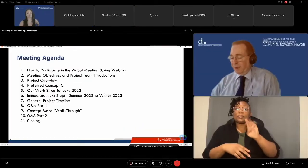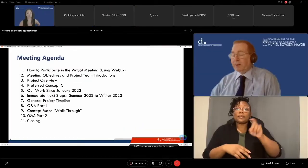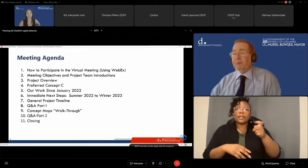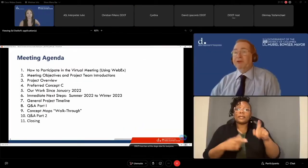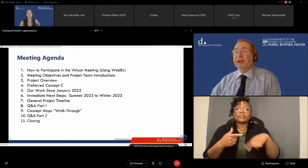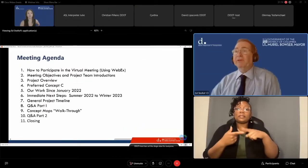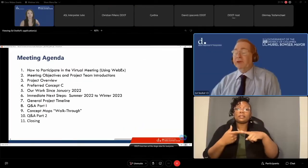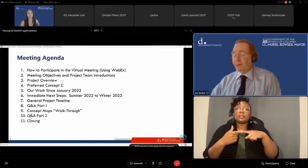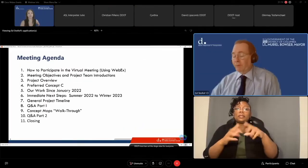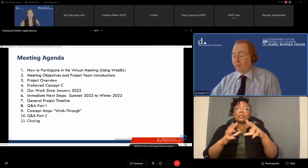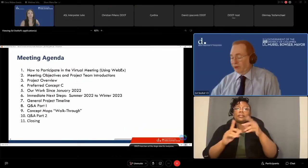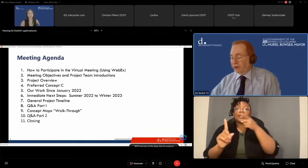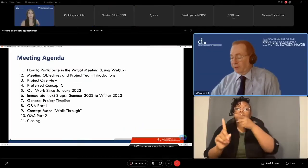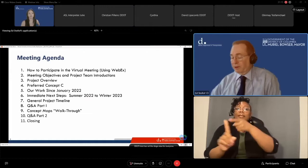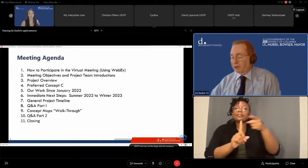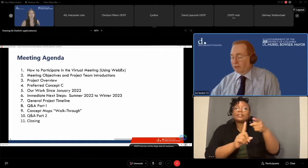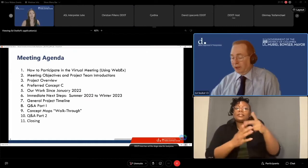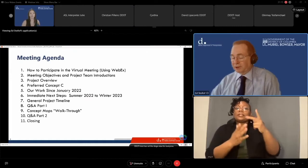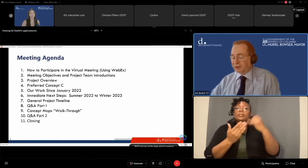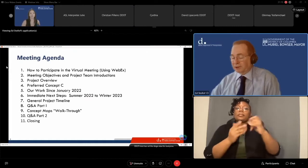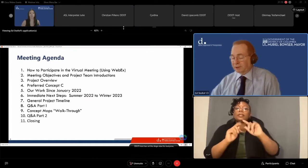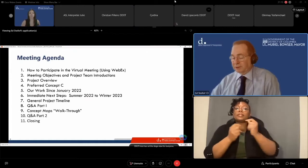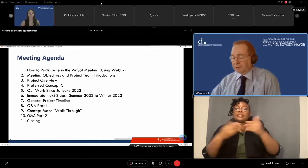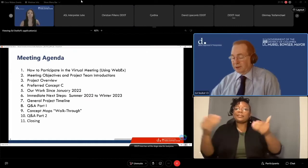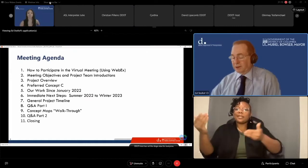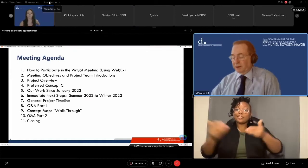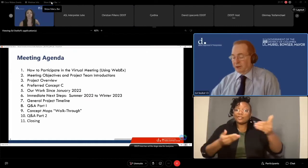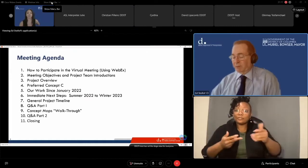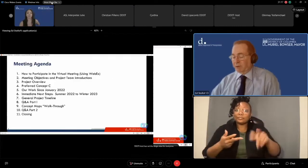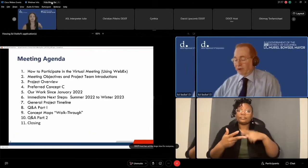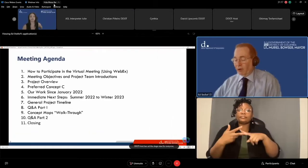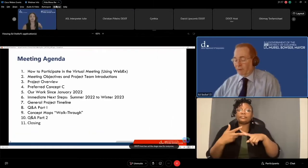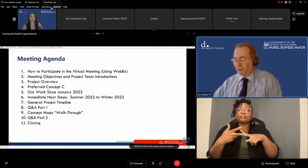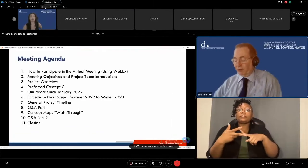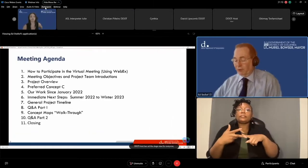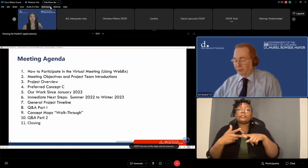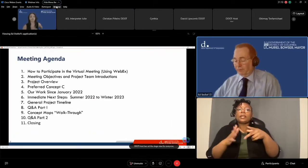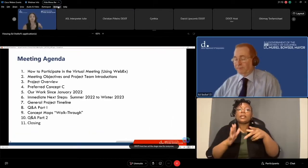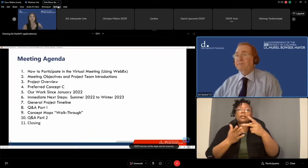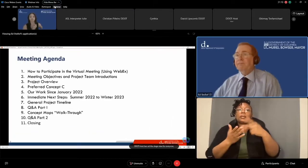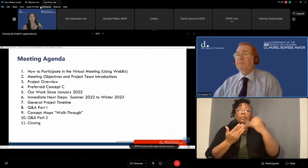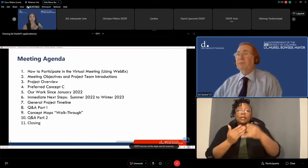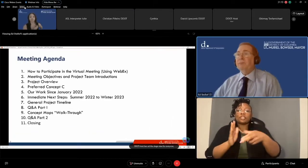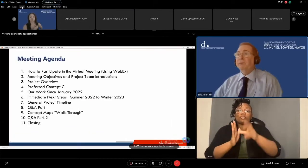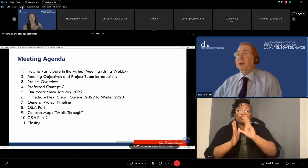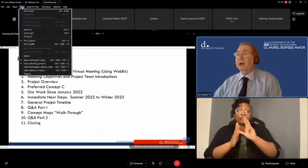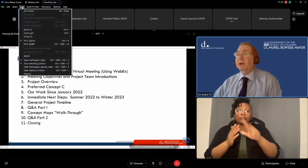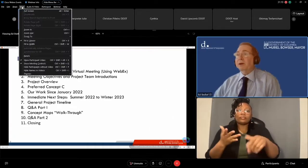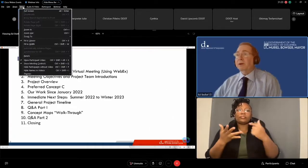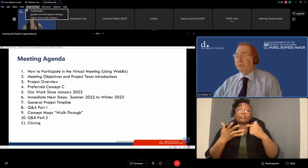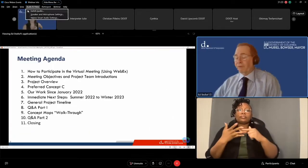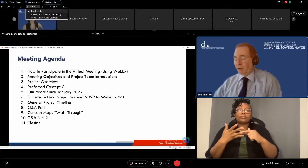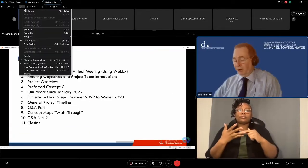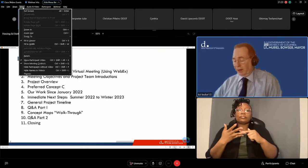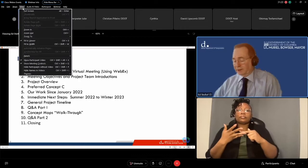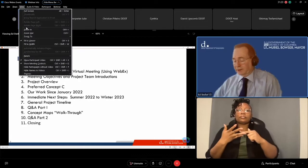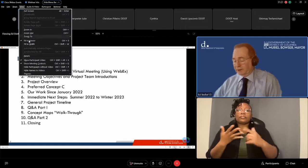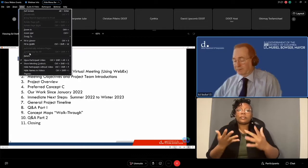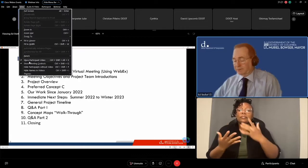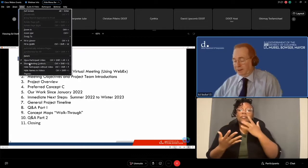the meeting objectives and project team introductions project overview preferred concept c